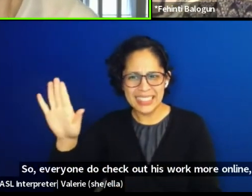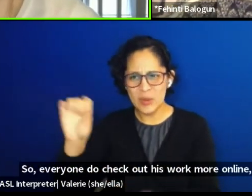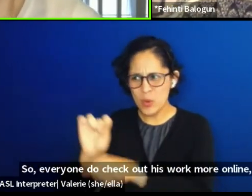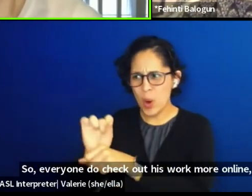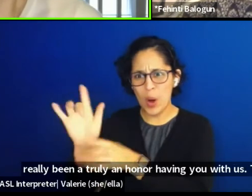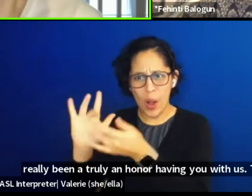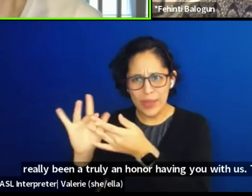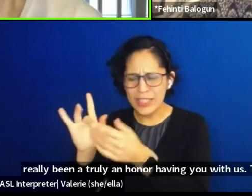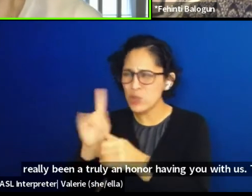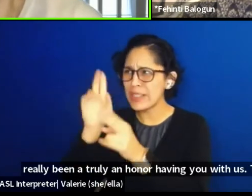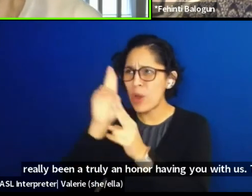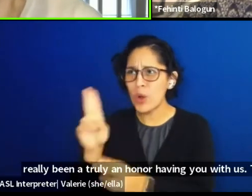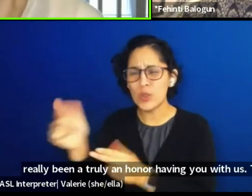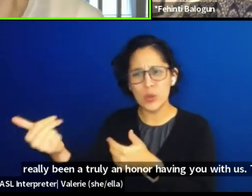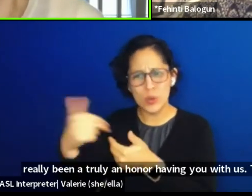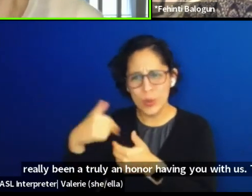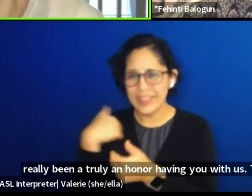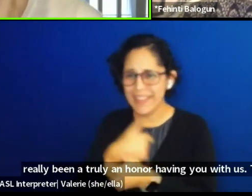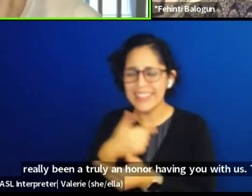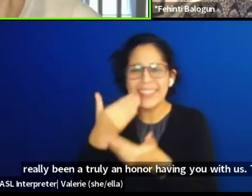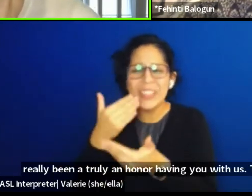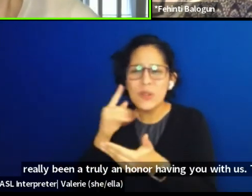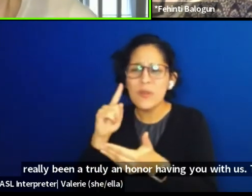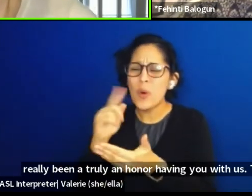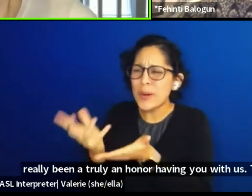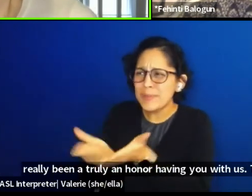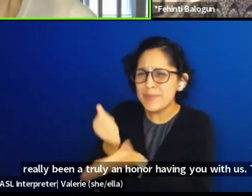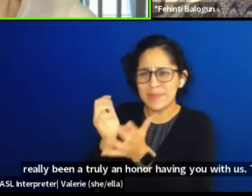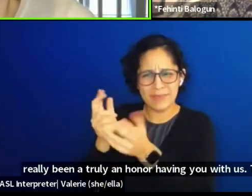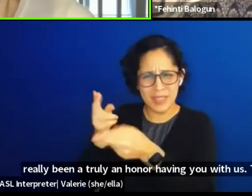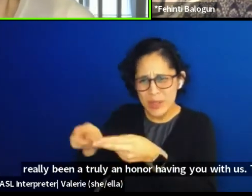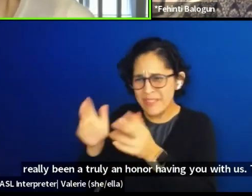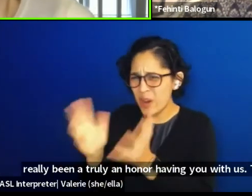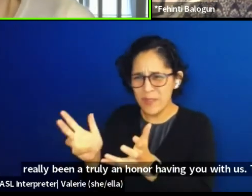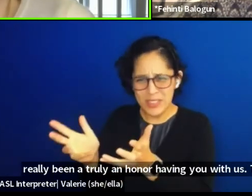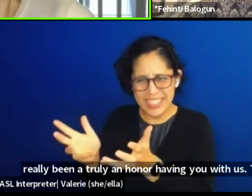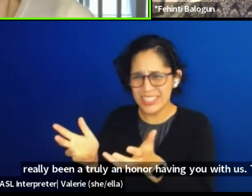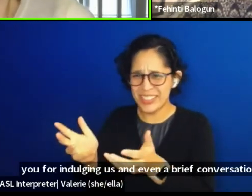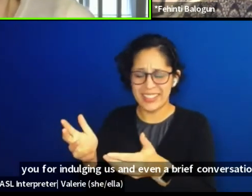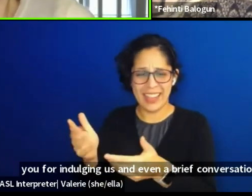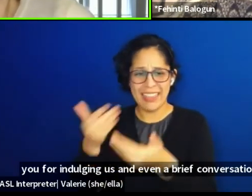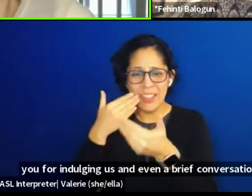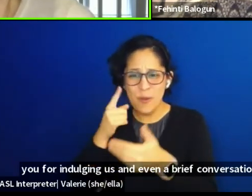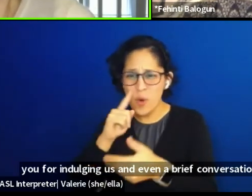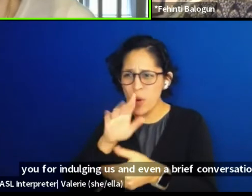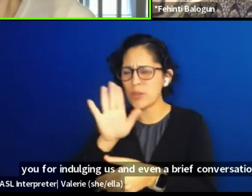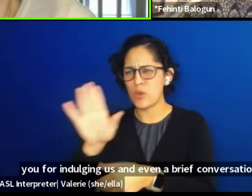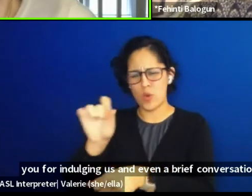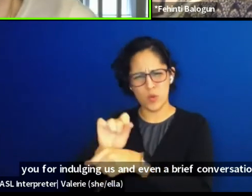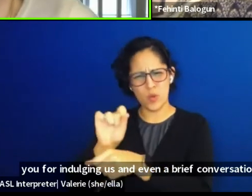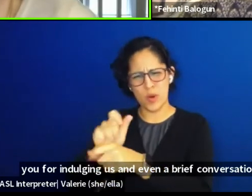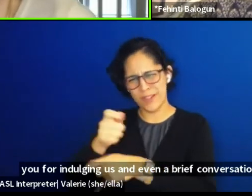Thank you for indulging us and even a brief conversation. And thank you for all the work that you do,